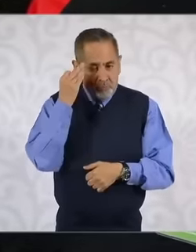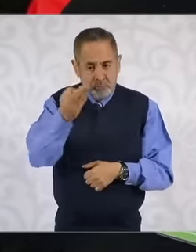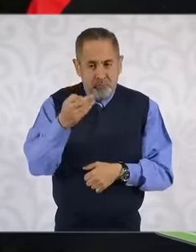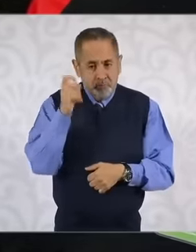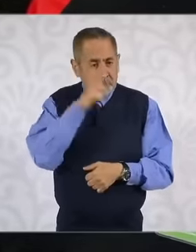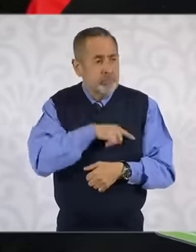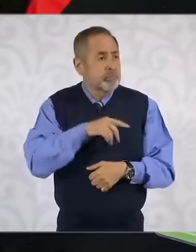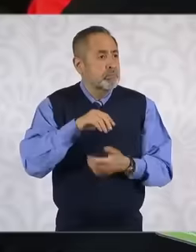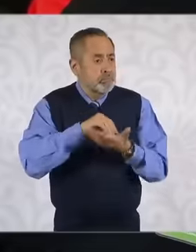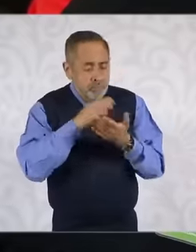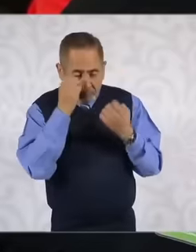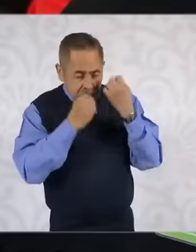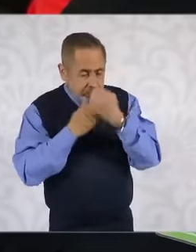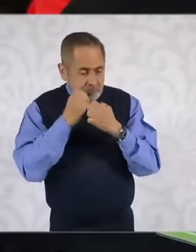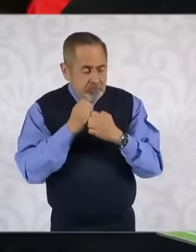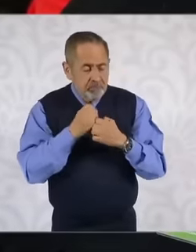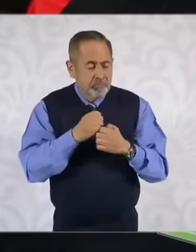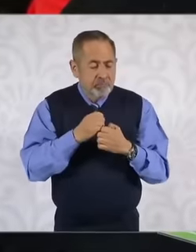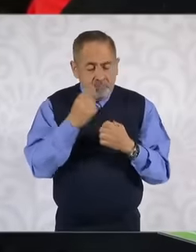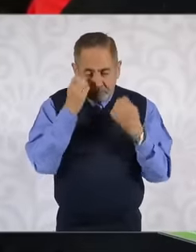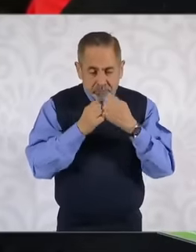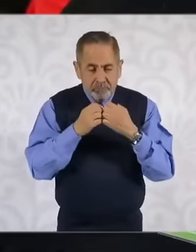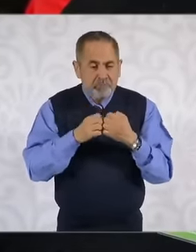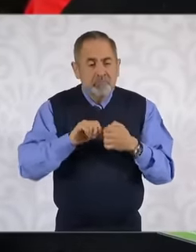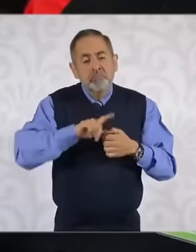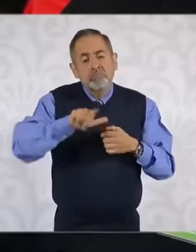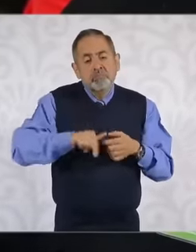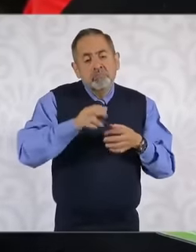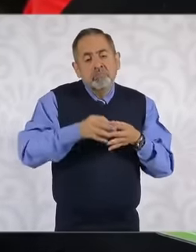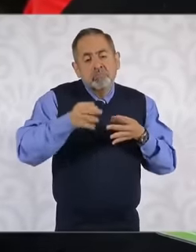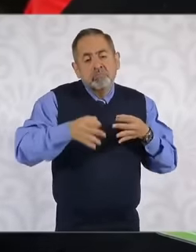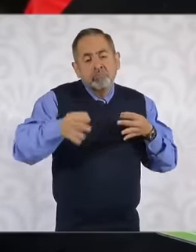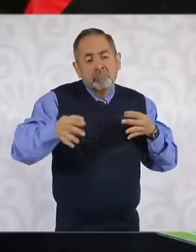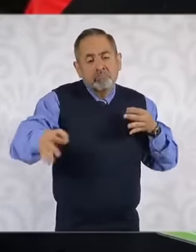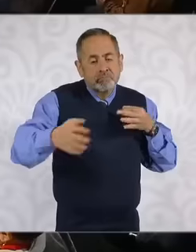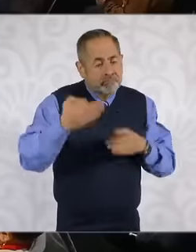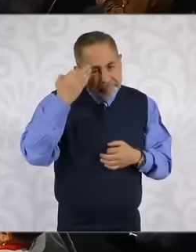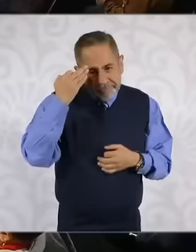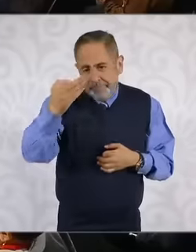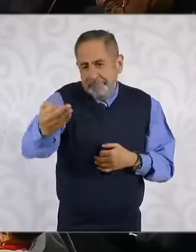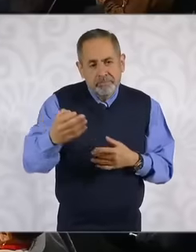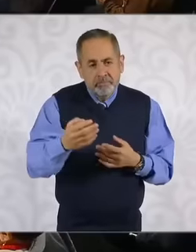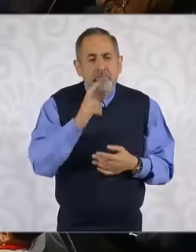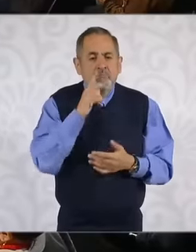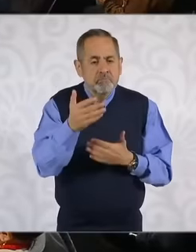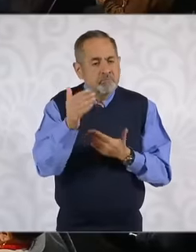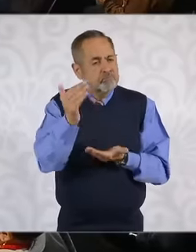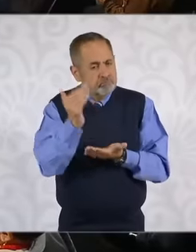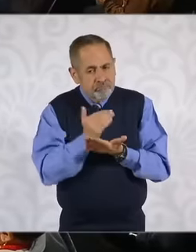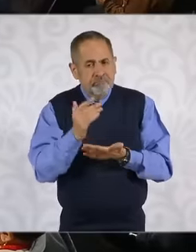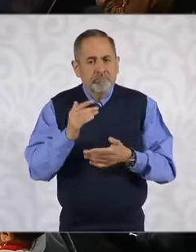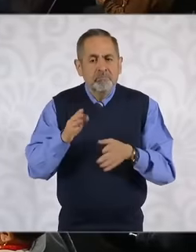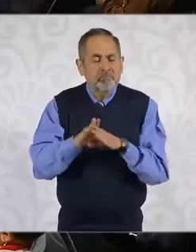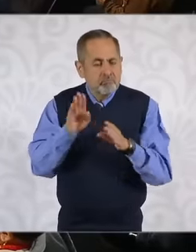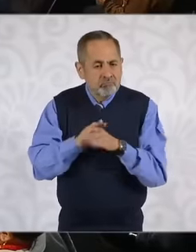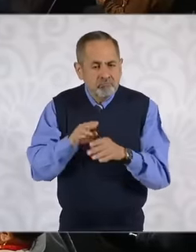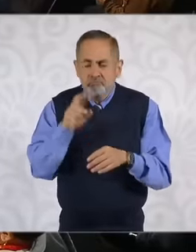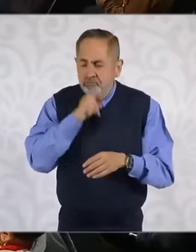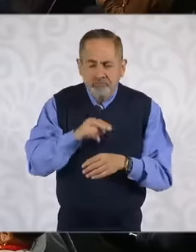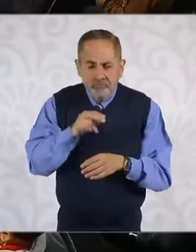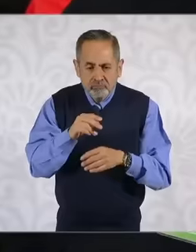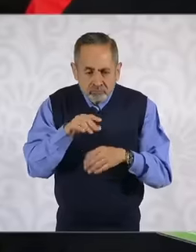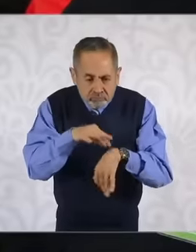a lot has been done. I don't know if in that sense, in the meetings that you have had with